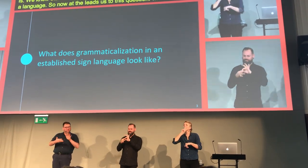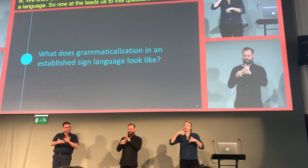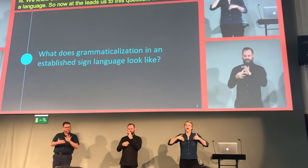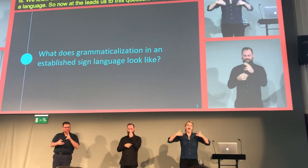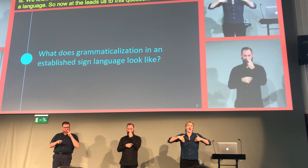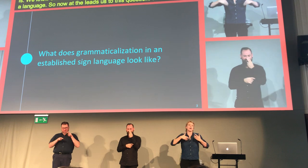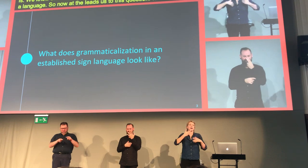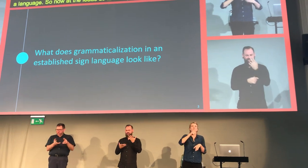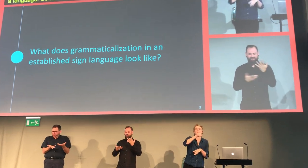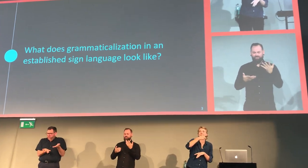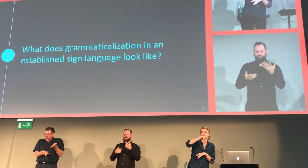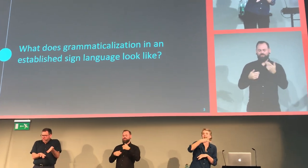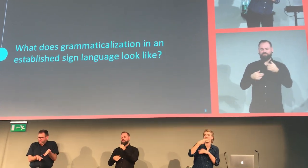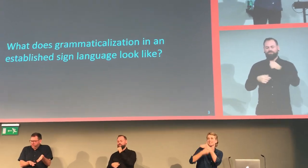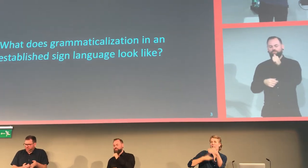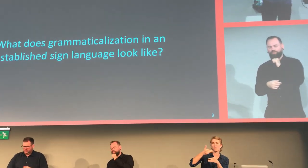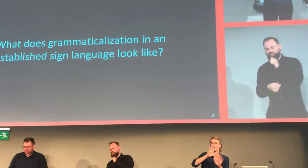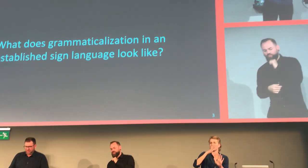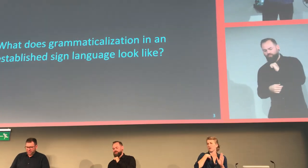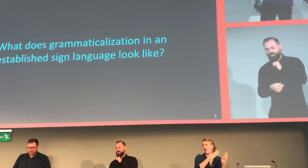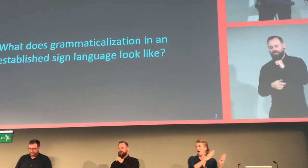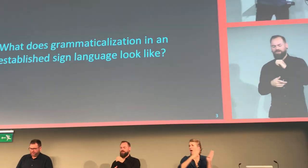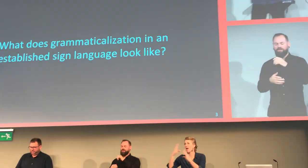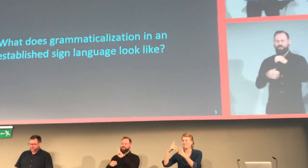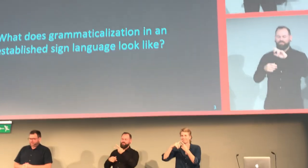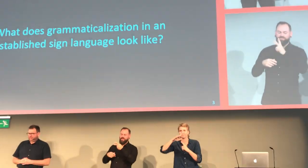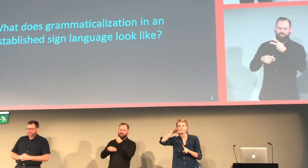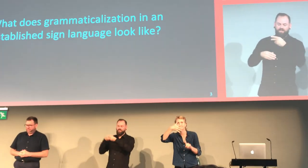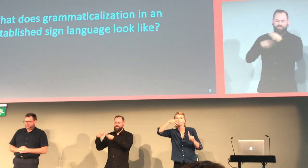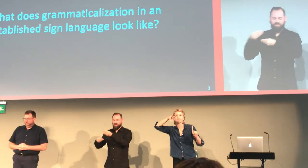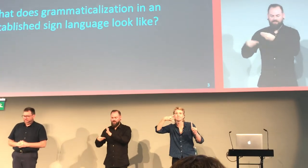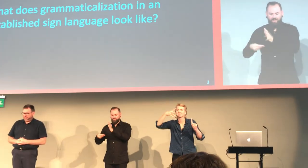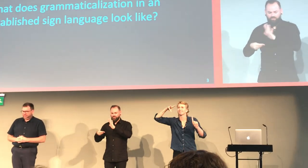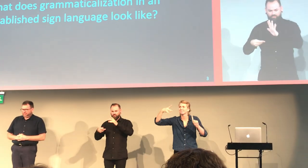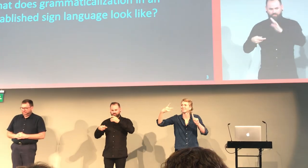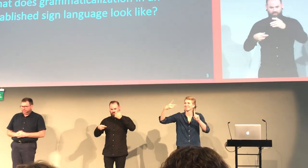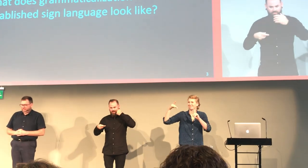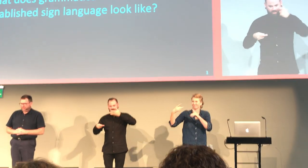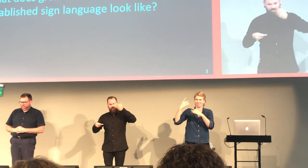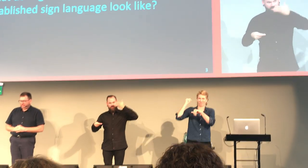in an established sign language? By that I don't mean when it's first or second generation,